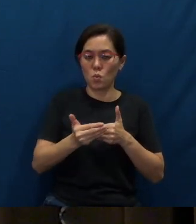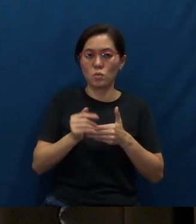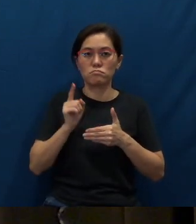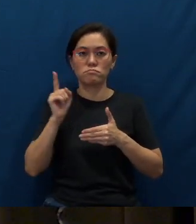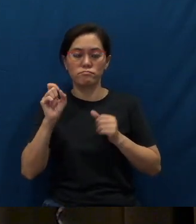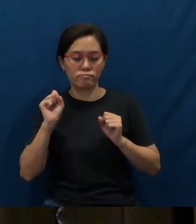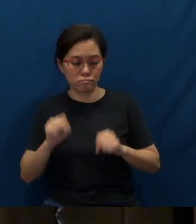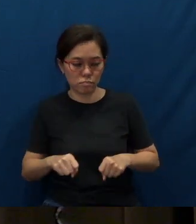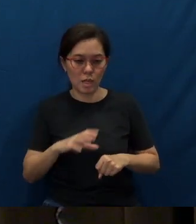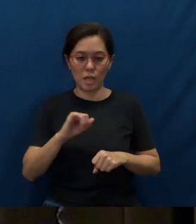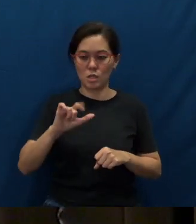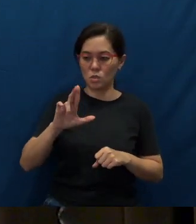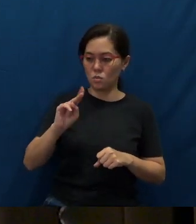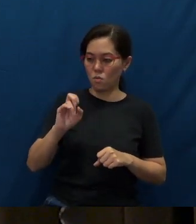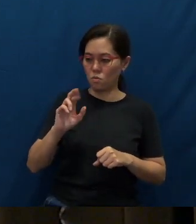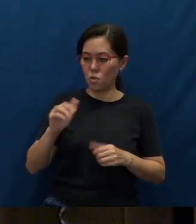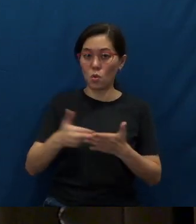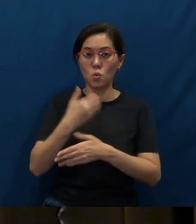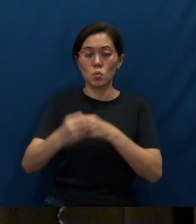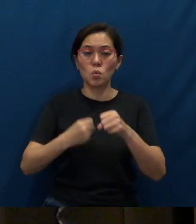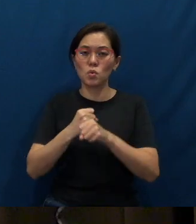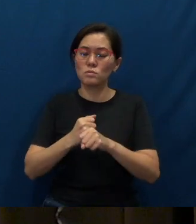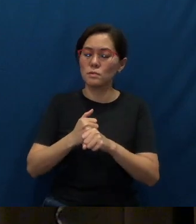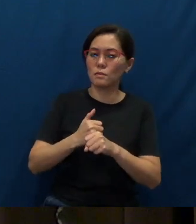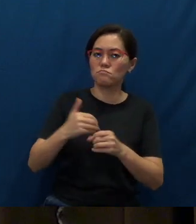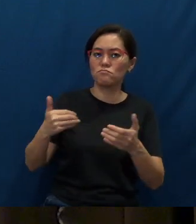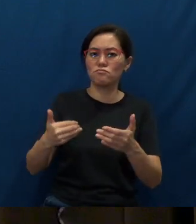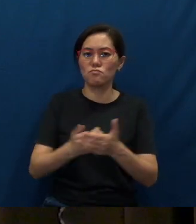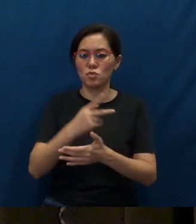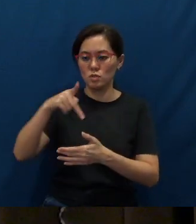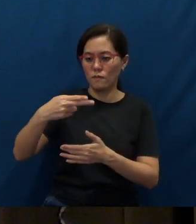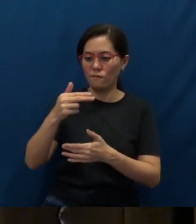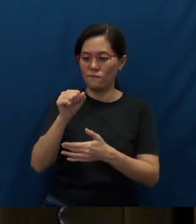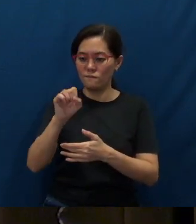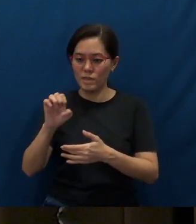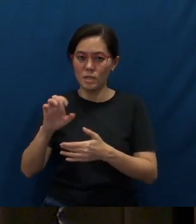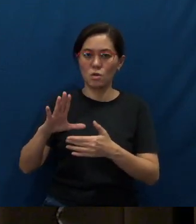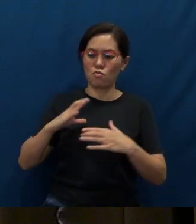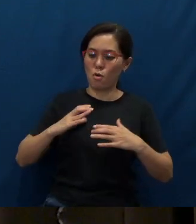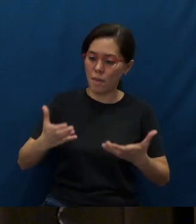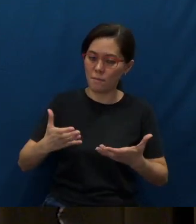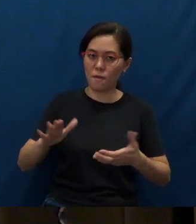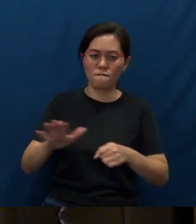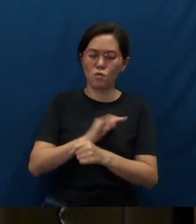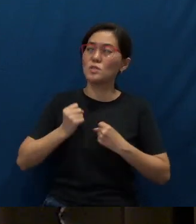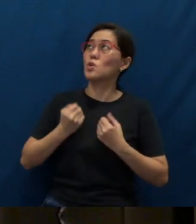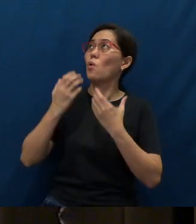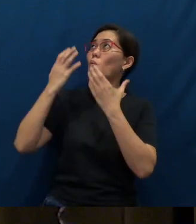And the Lunar New Year will be a new phase of commitment, of full surrender to You.